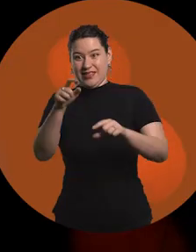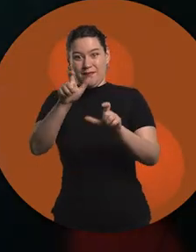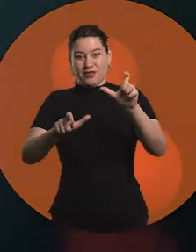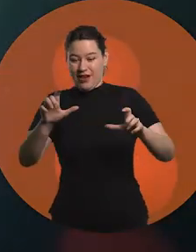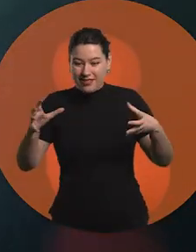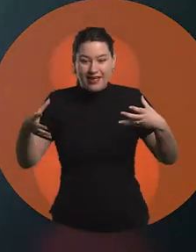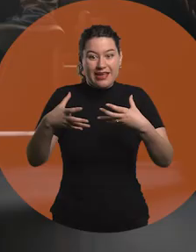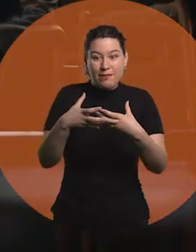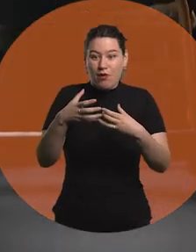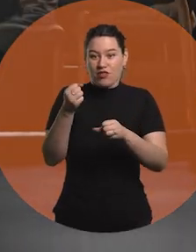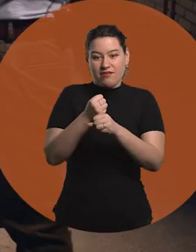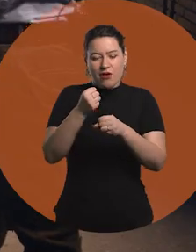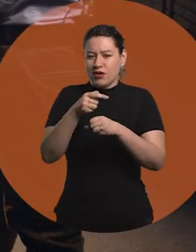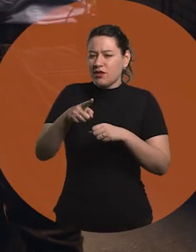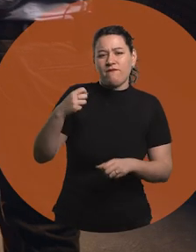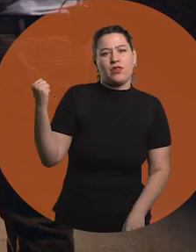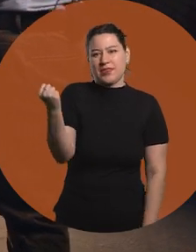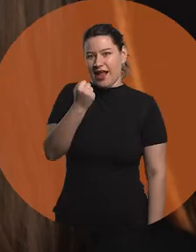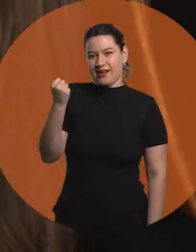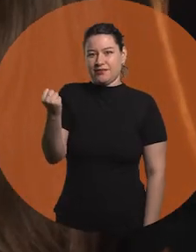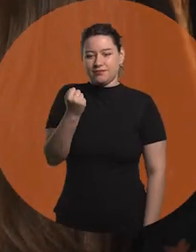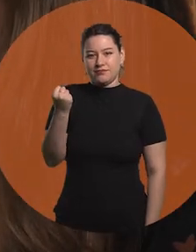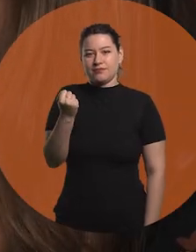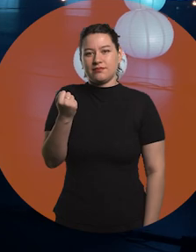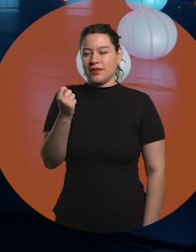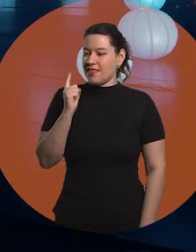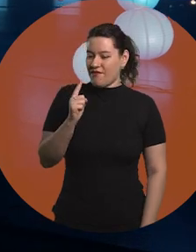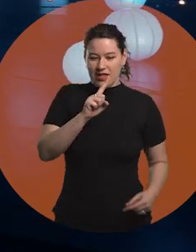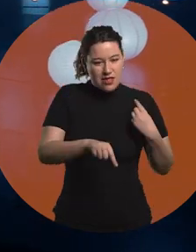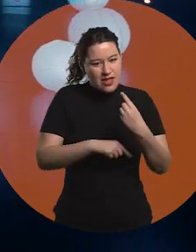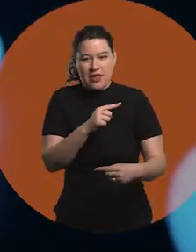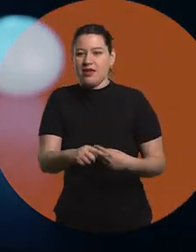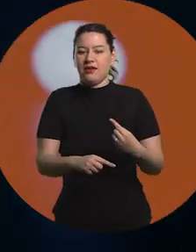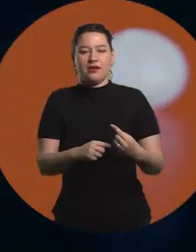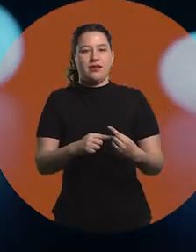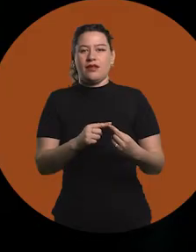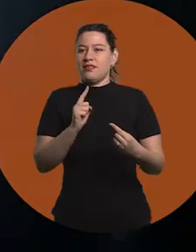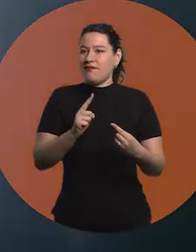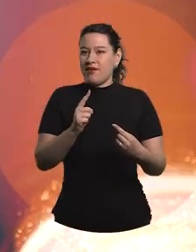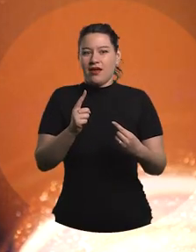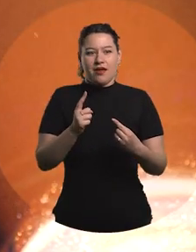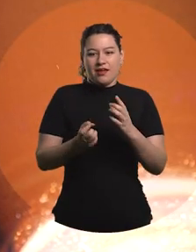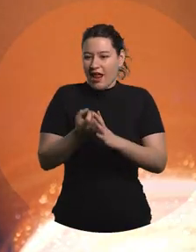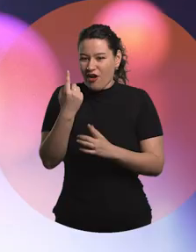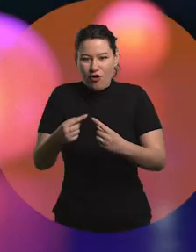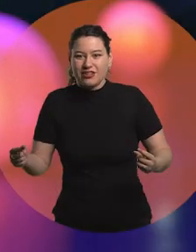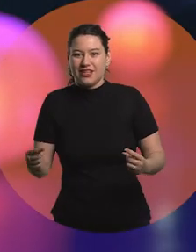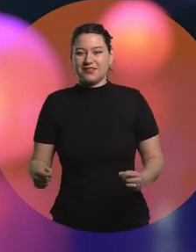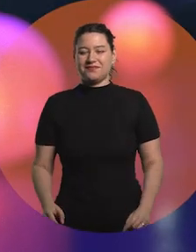that we work as a team, that is essential. You have to keep going, you have to keep moving forward, you have to keep building things.